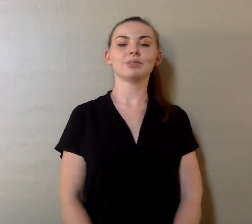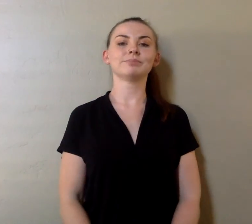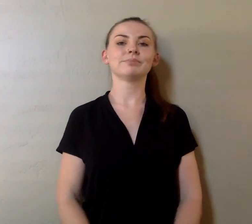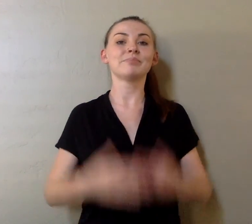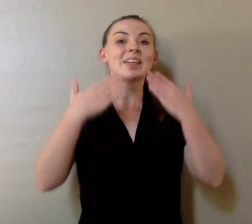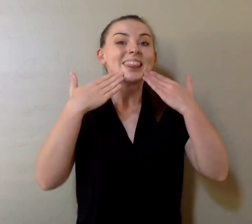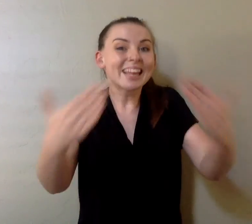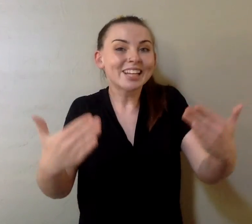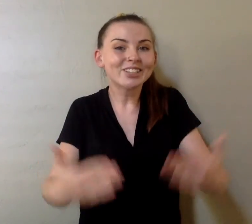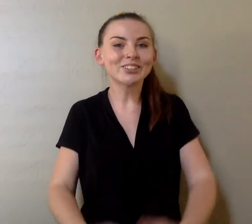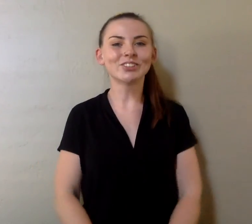Thank you!